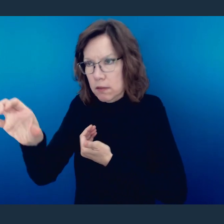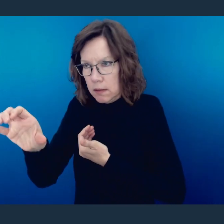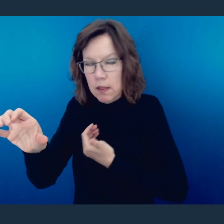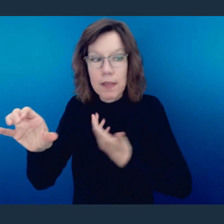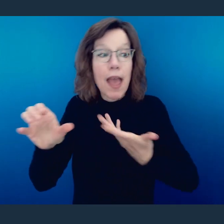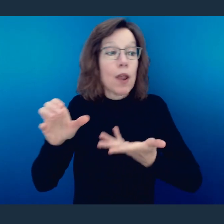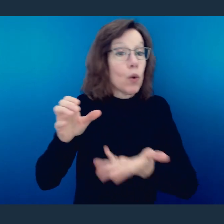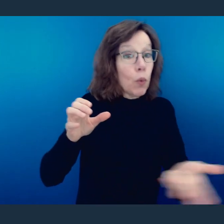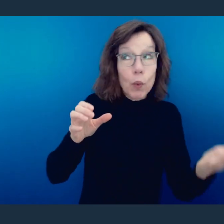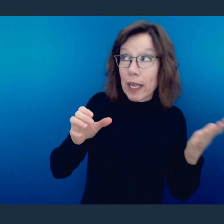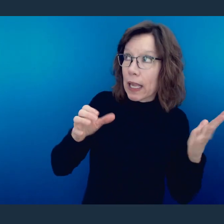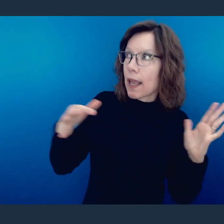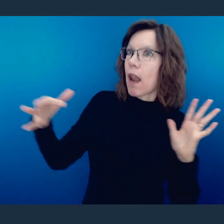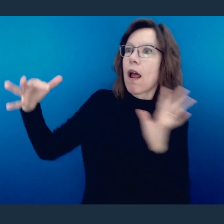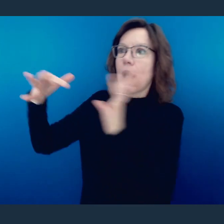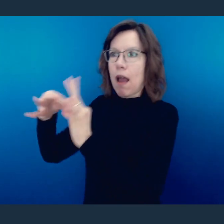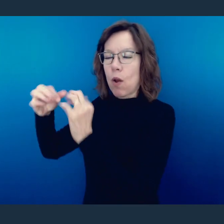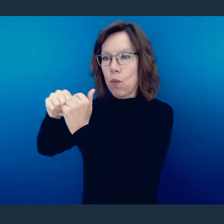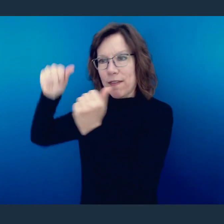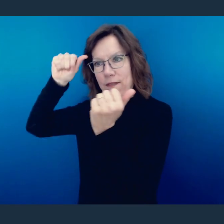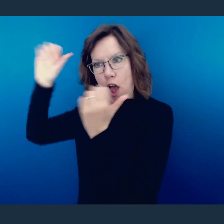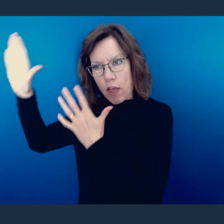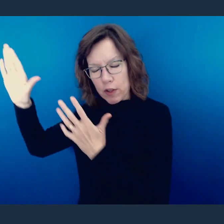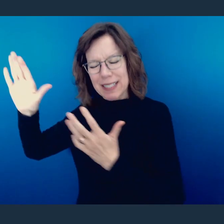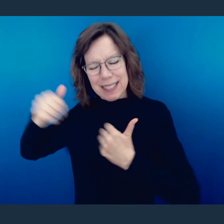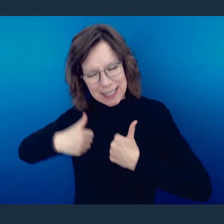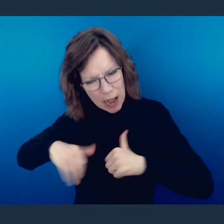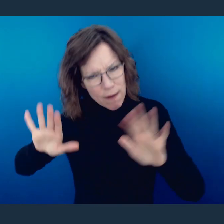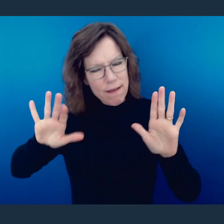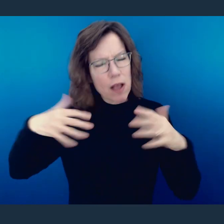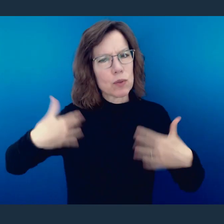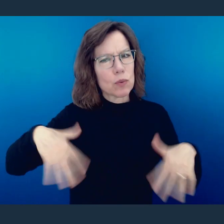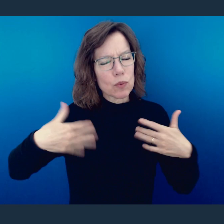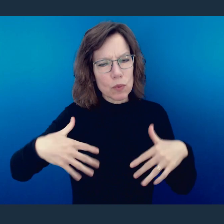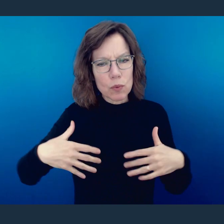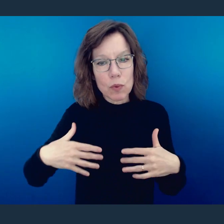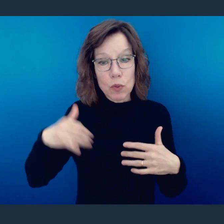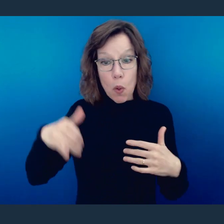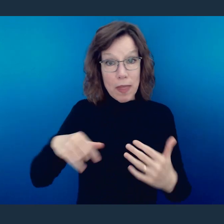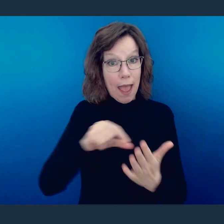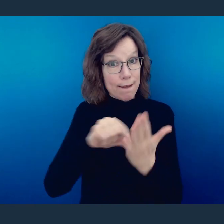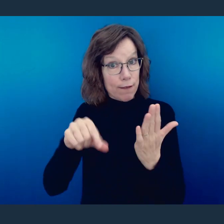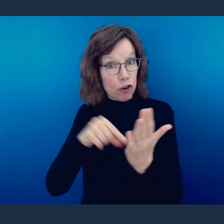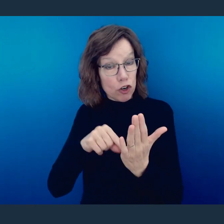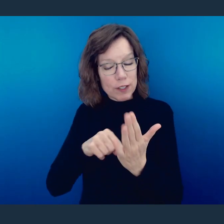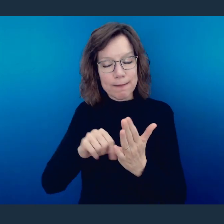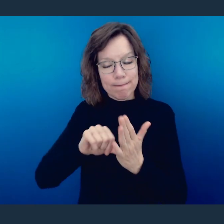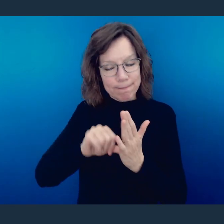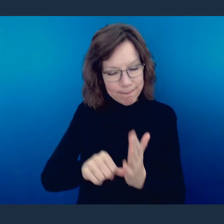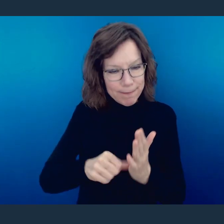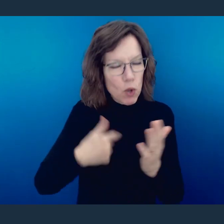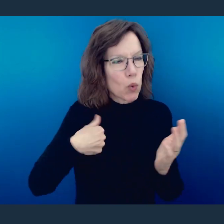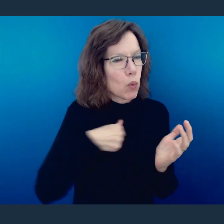But in this, it's calling us, just like he had called this community, to give up the